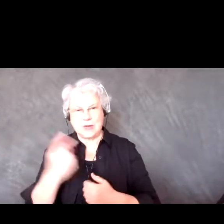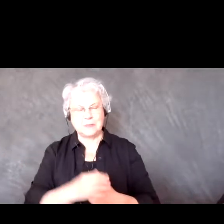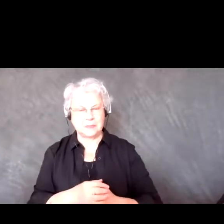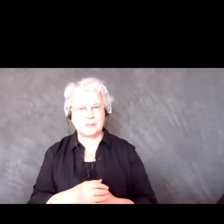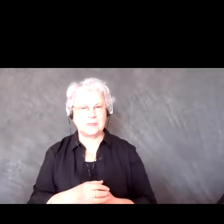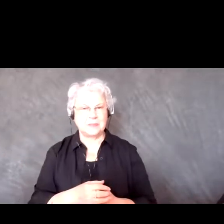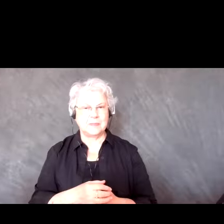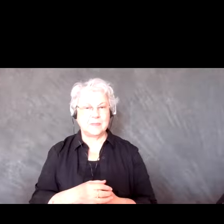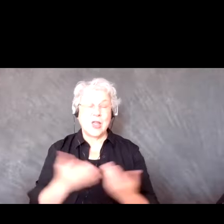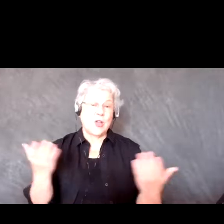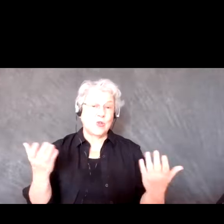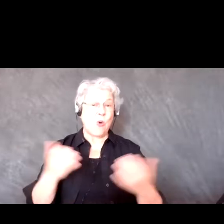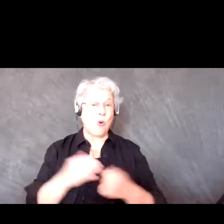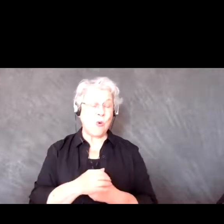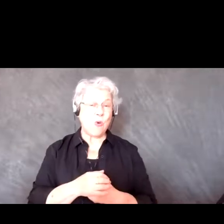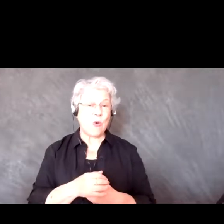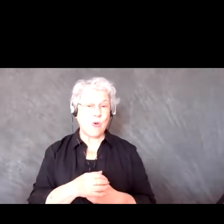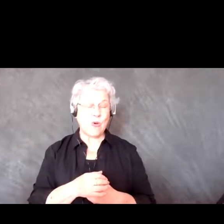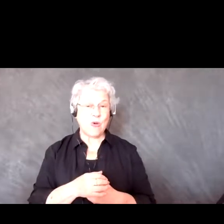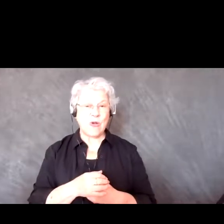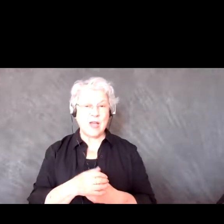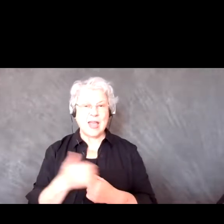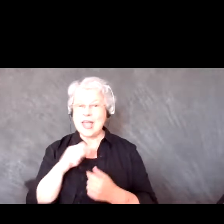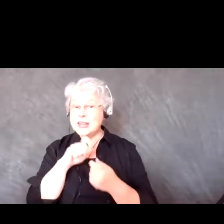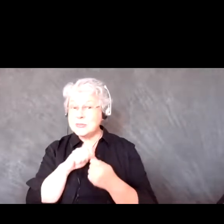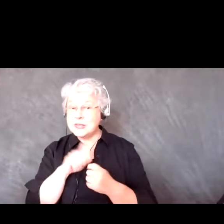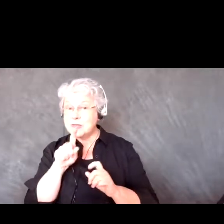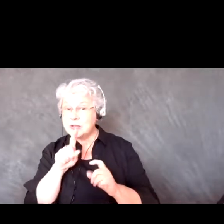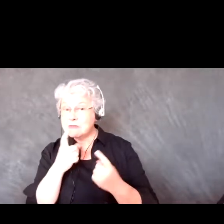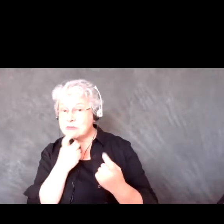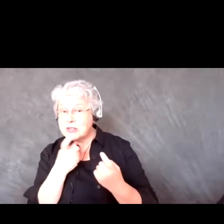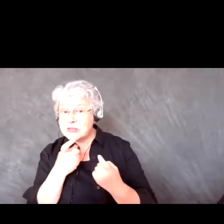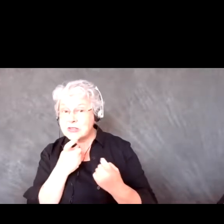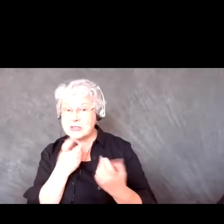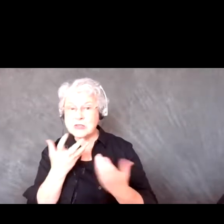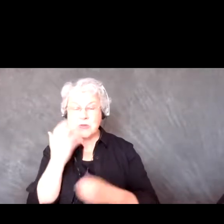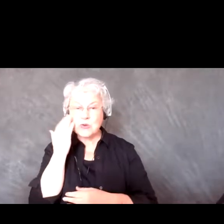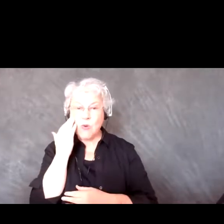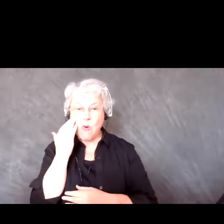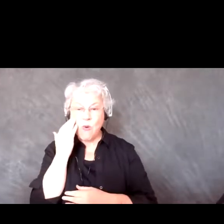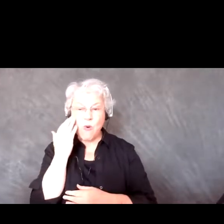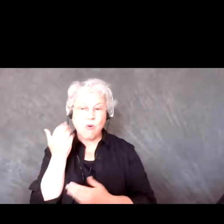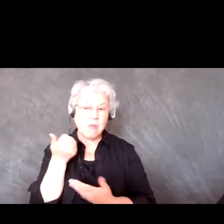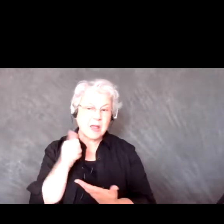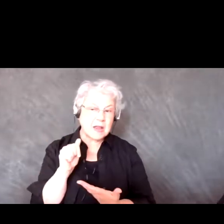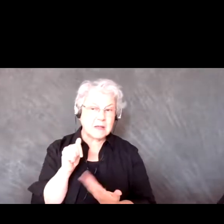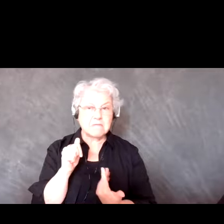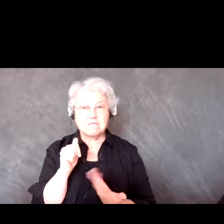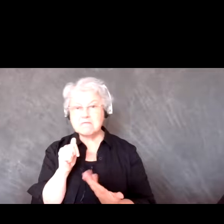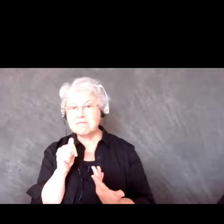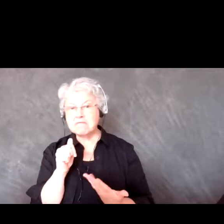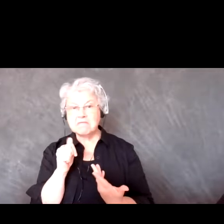But yeah, so I want to, any specific questions anyone wants to know? Any